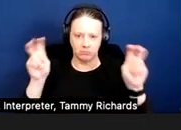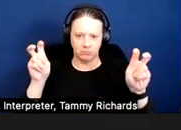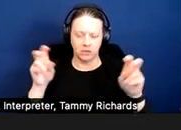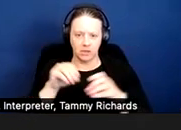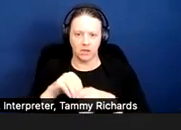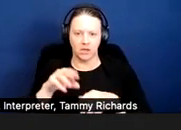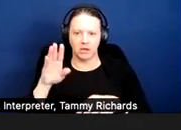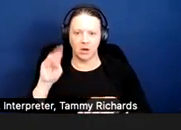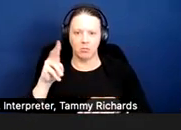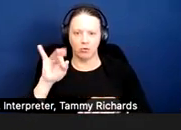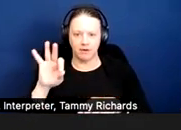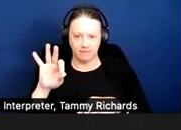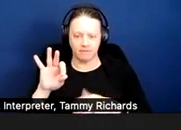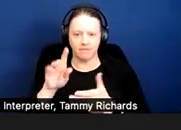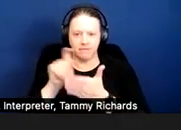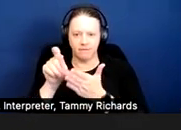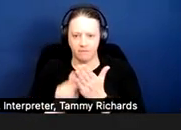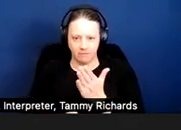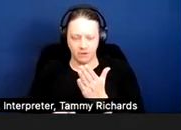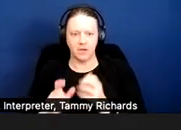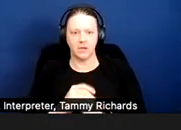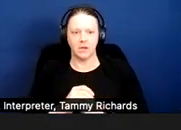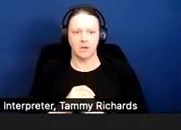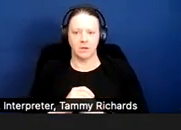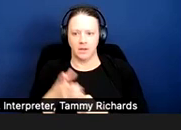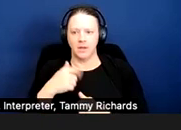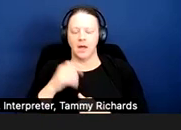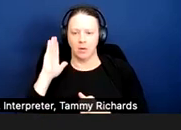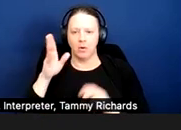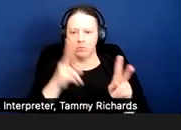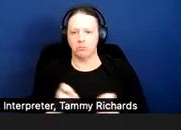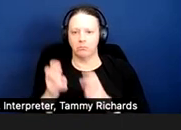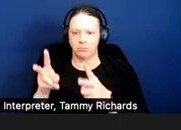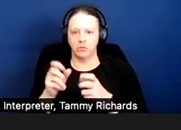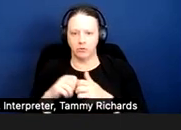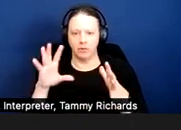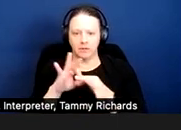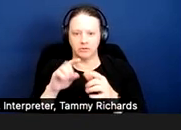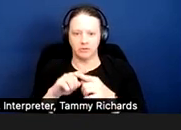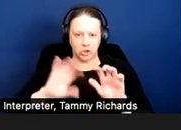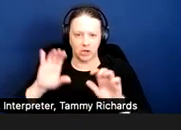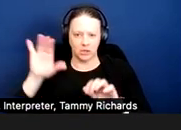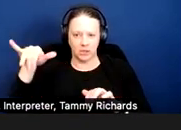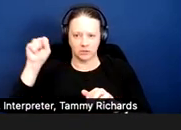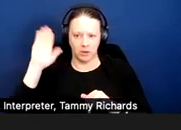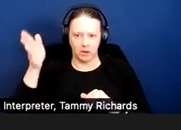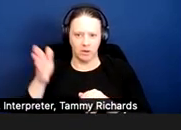I will put -- yes, we can put those links in the chat.